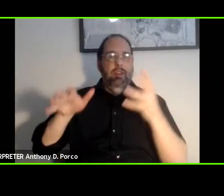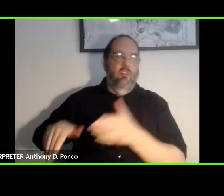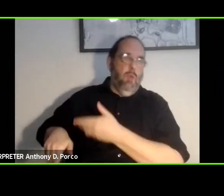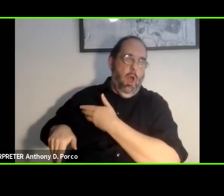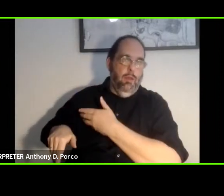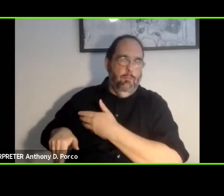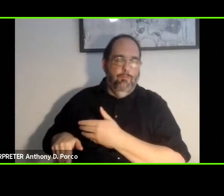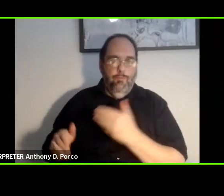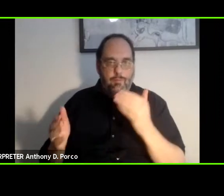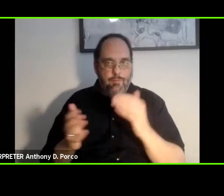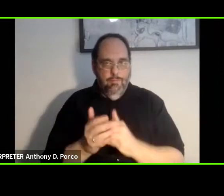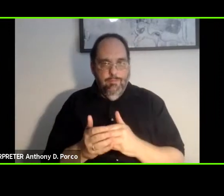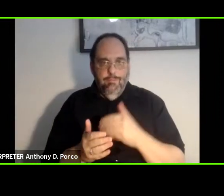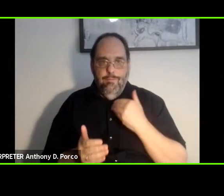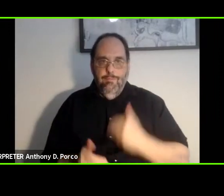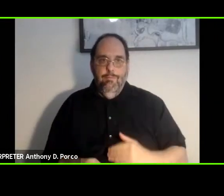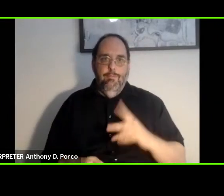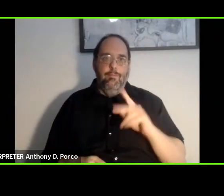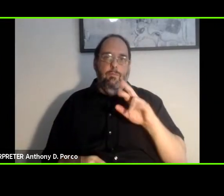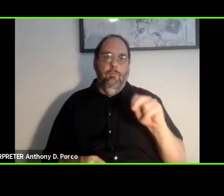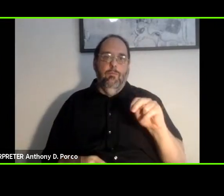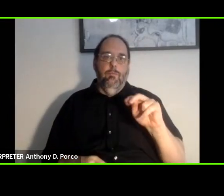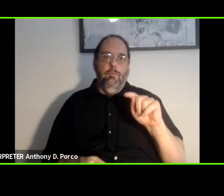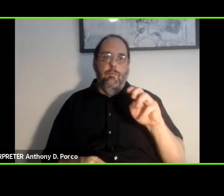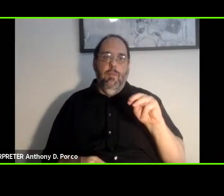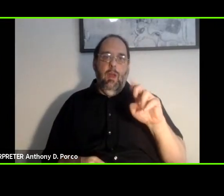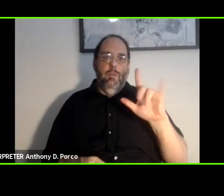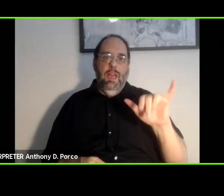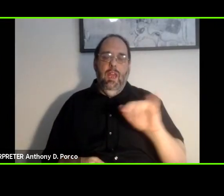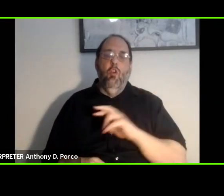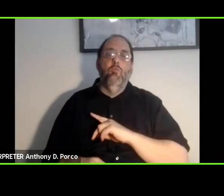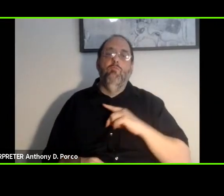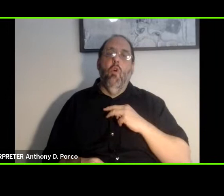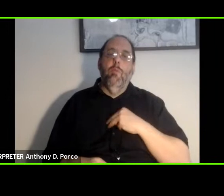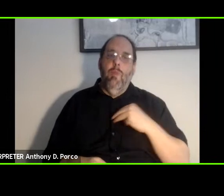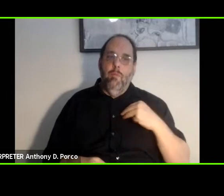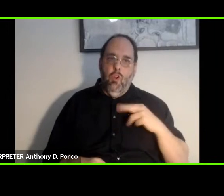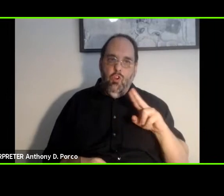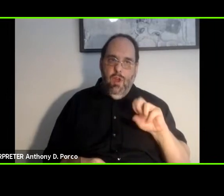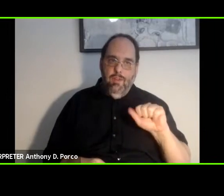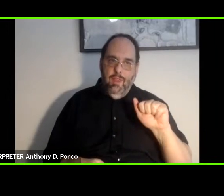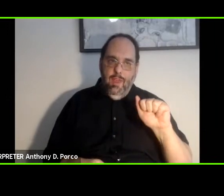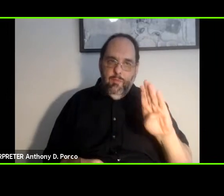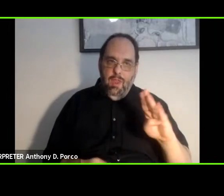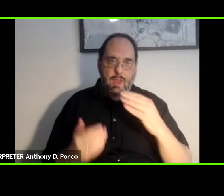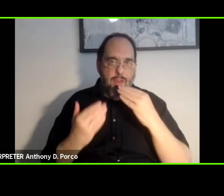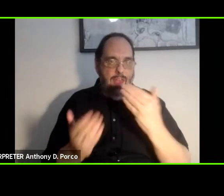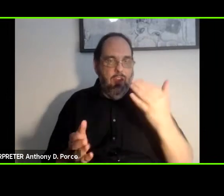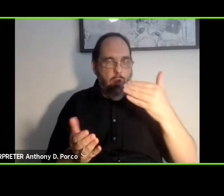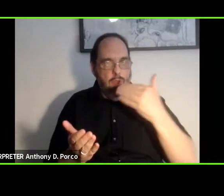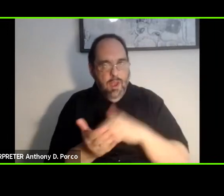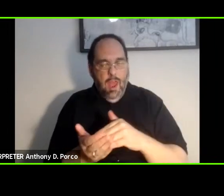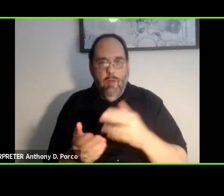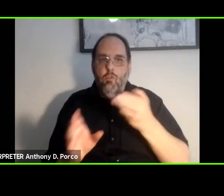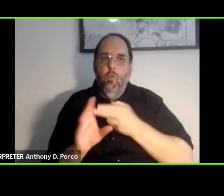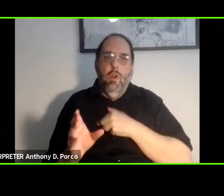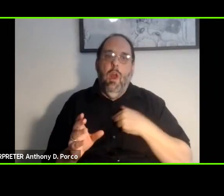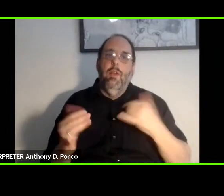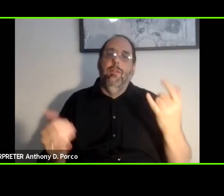Again, I am Karen Tamley, Board member of the Access Board and thank you again for joining us today. >>